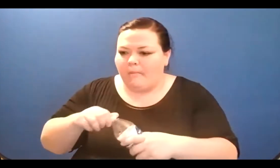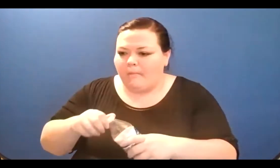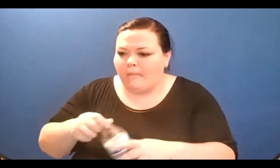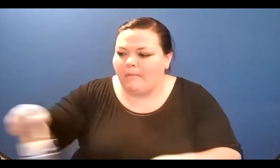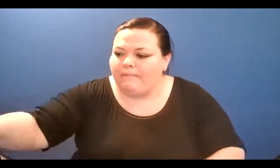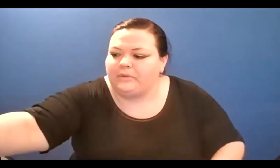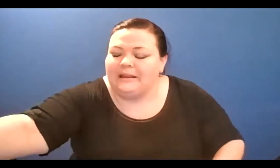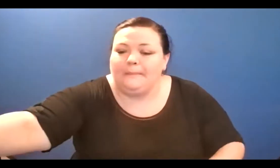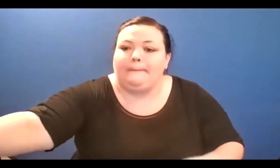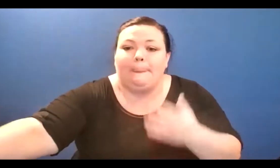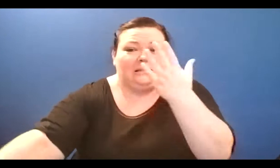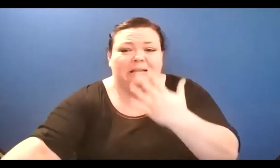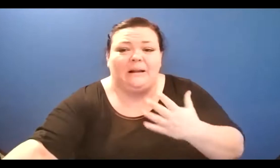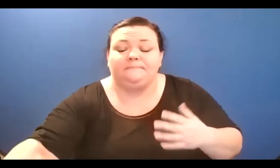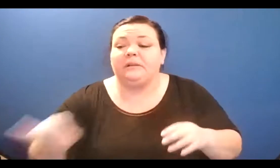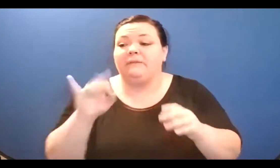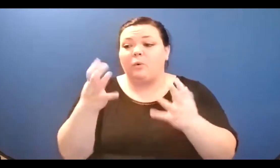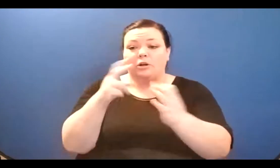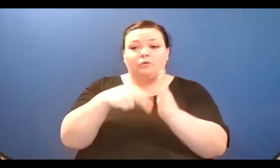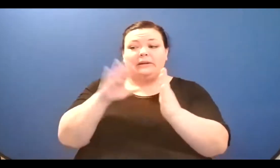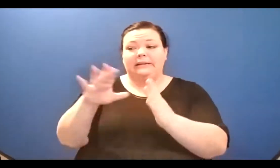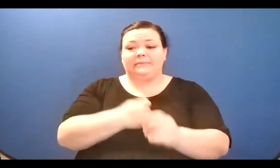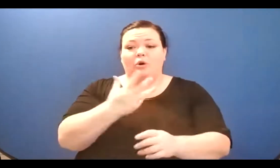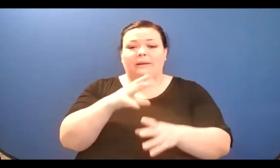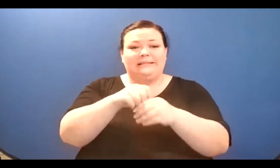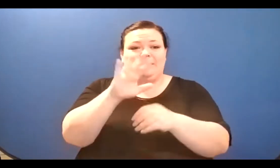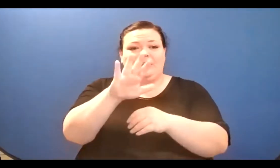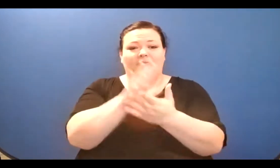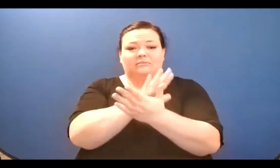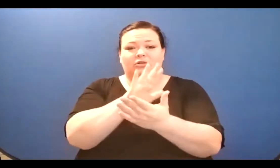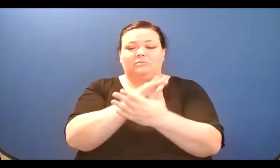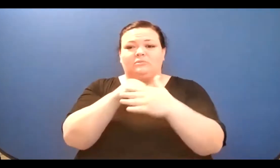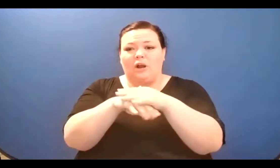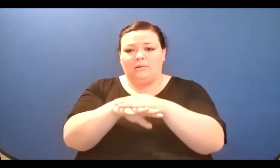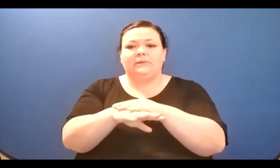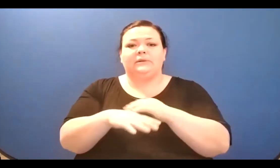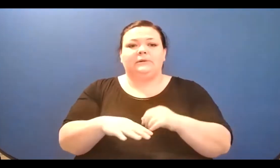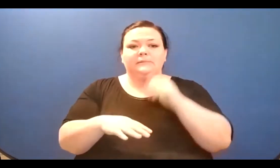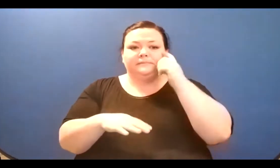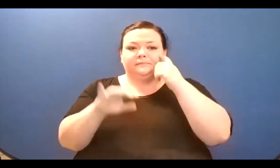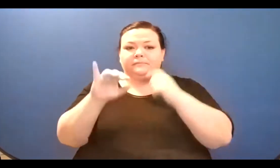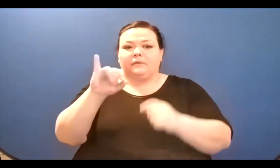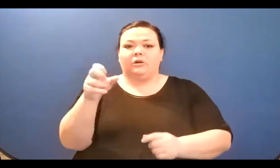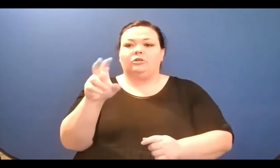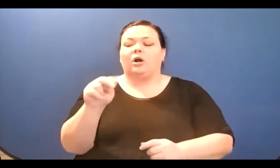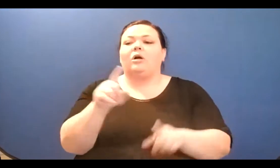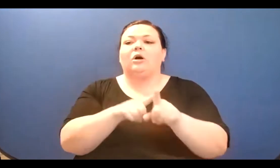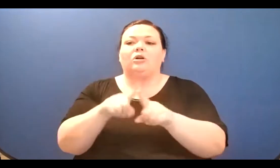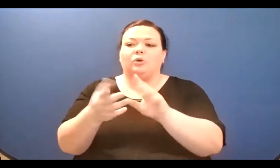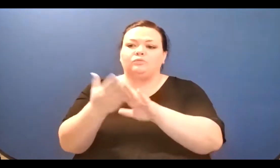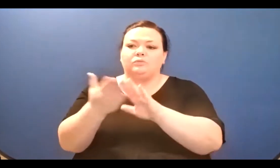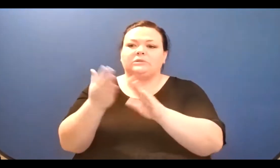her on the internet places, um, and, uh, I also just want to say real quick before I read you her